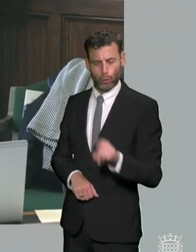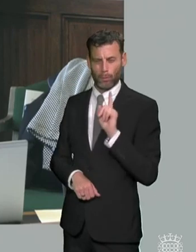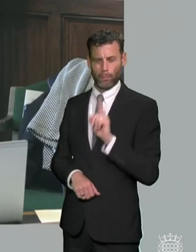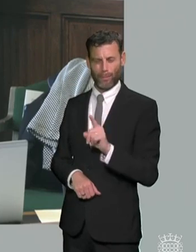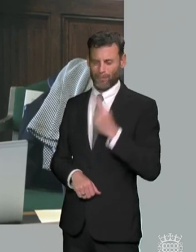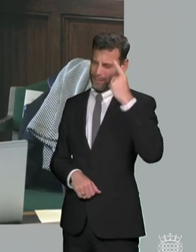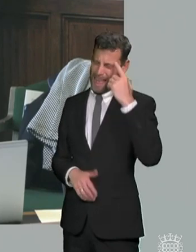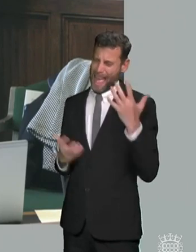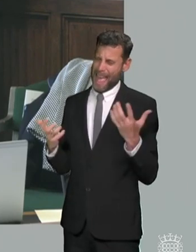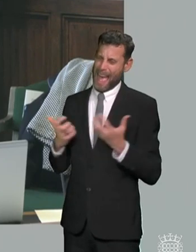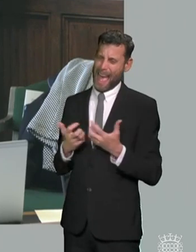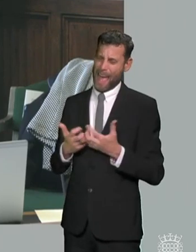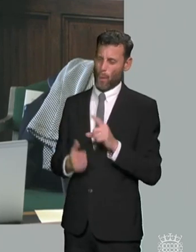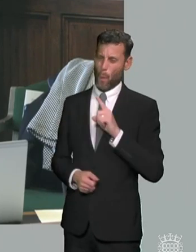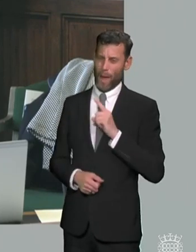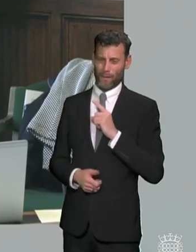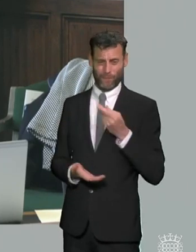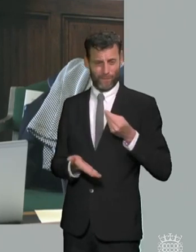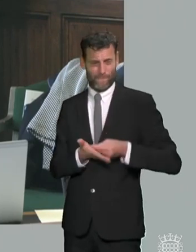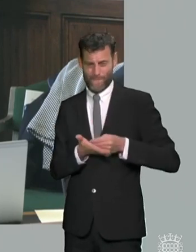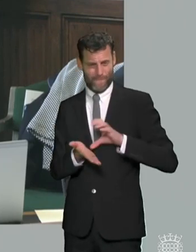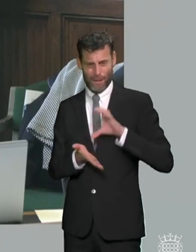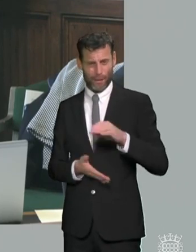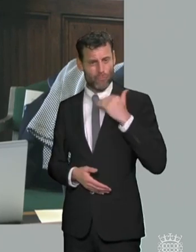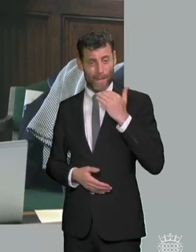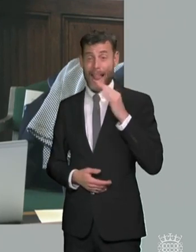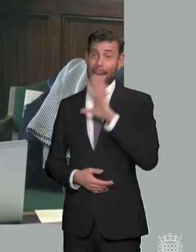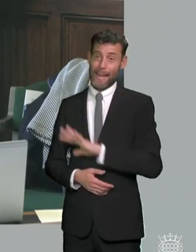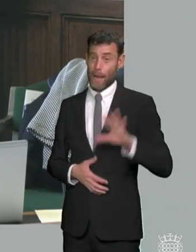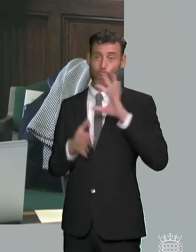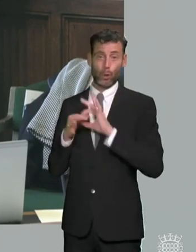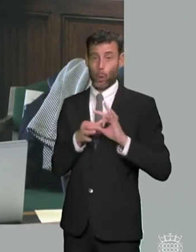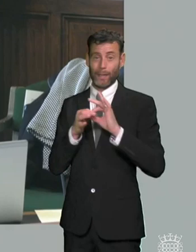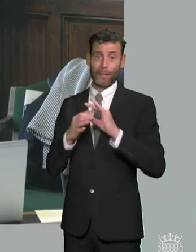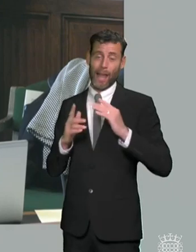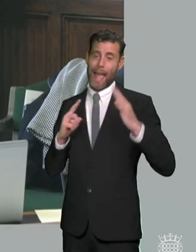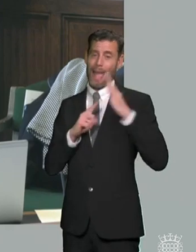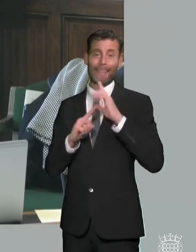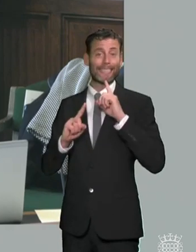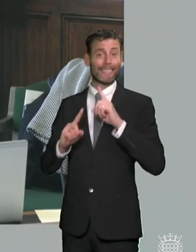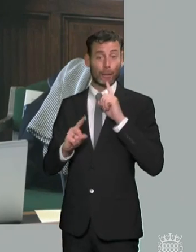association of head teachers in a survey found that 90 of their schools said that the funding